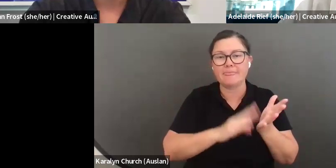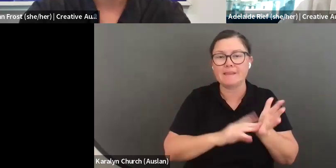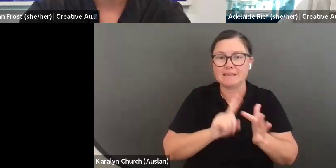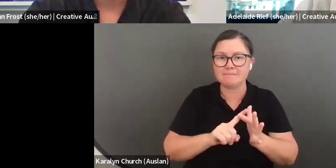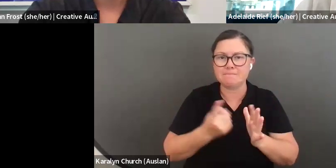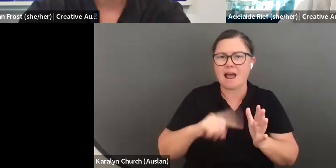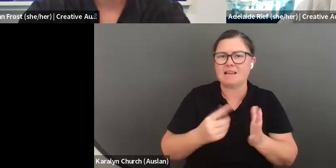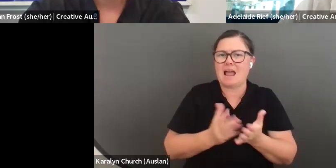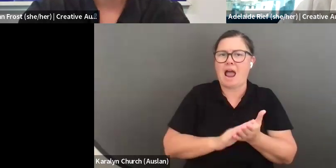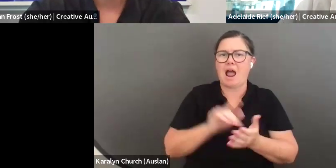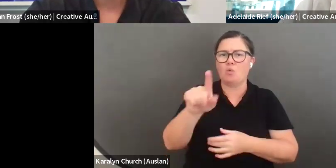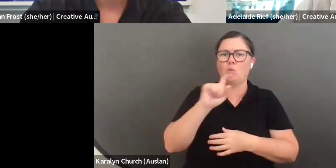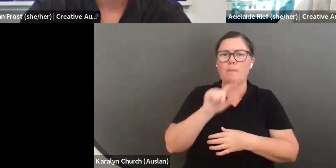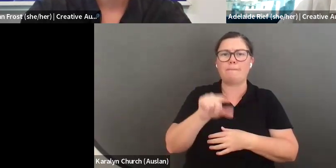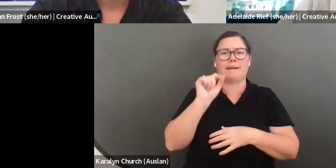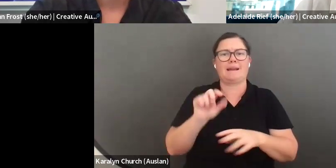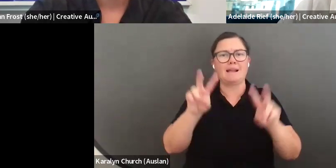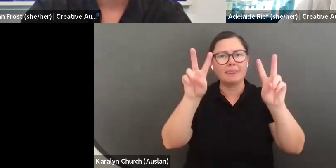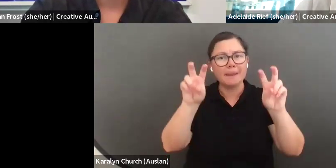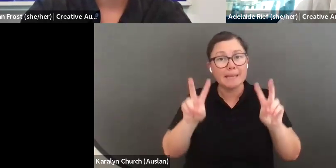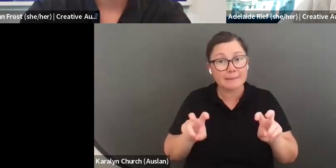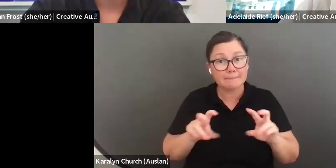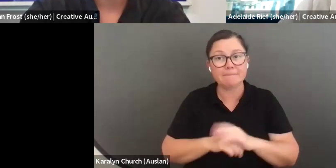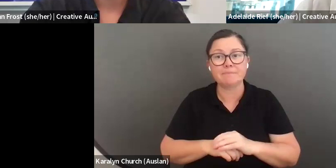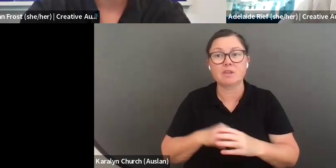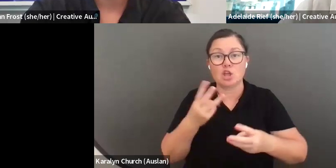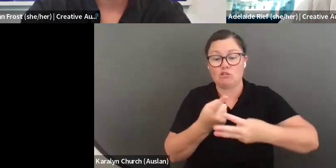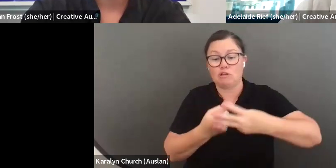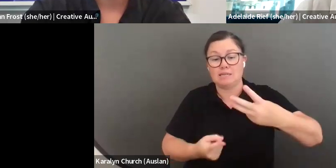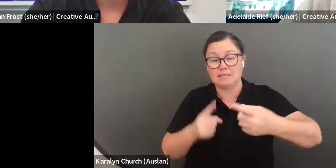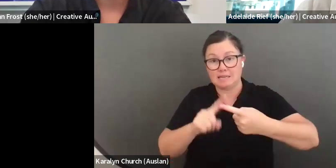a theme. The three themes are inspiring climate justice